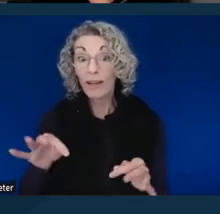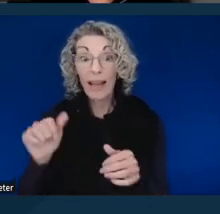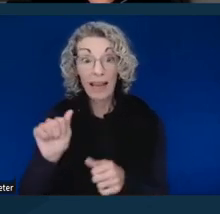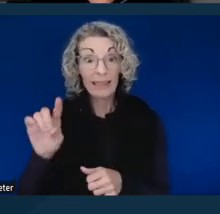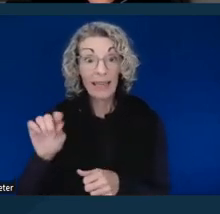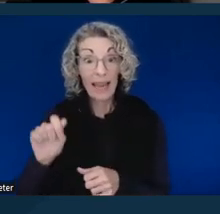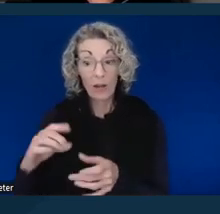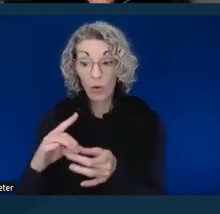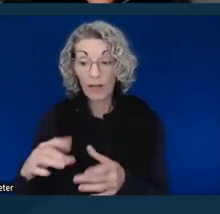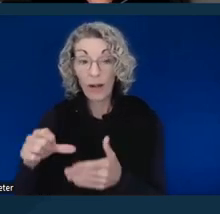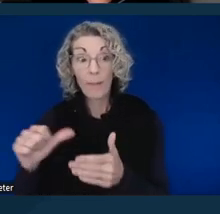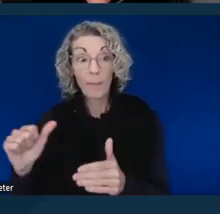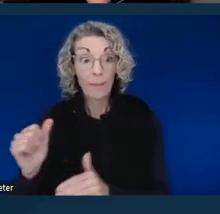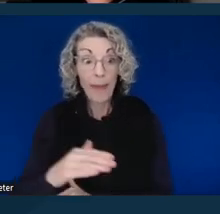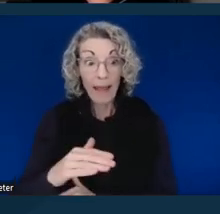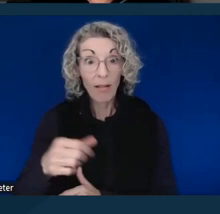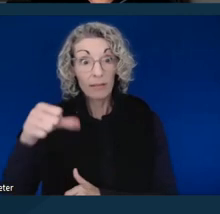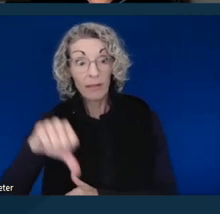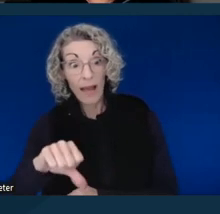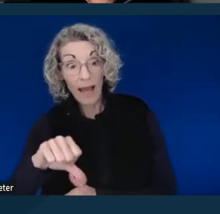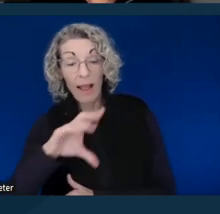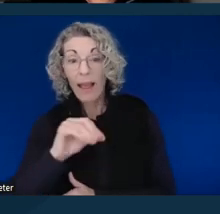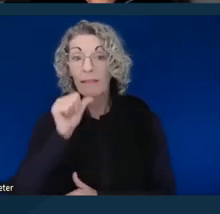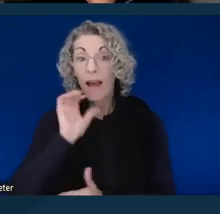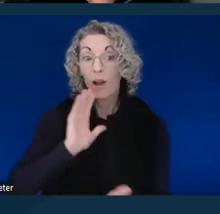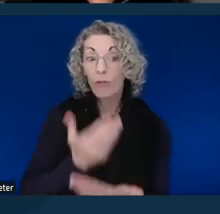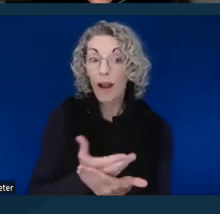and it doesn't arrive to you until five days later,